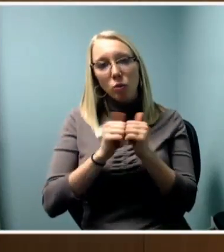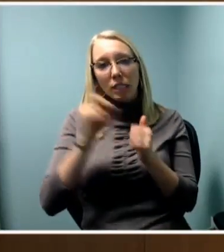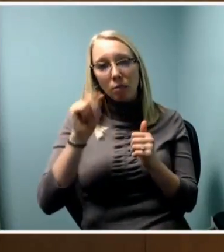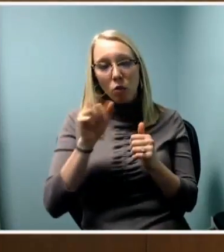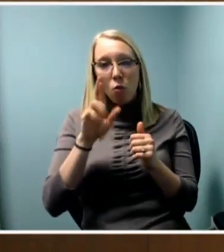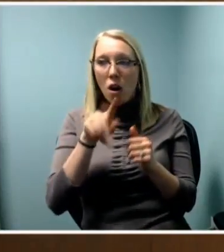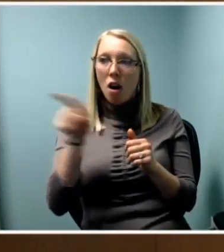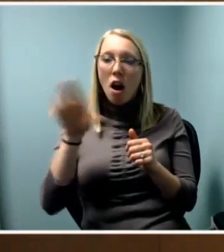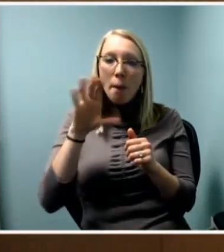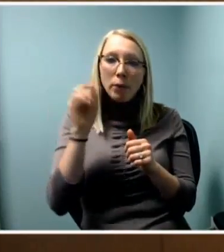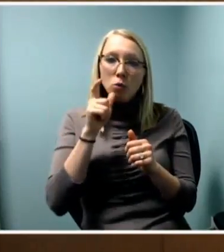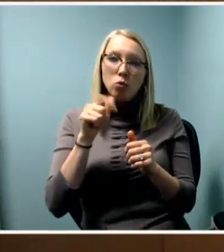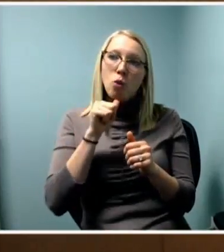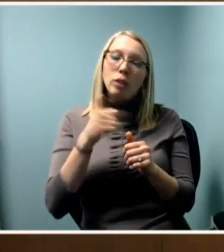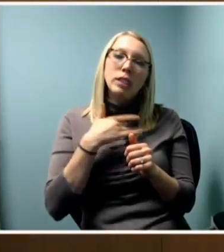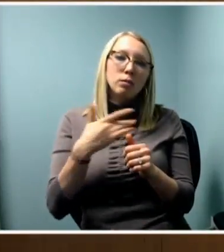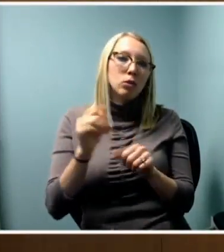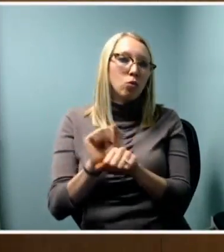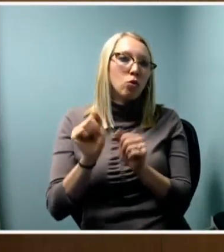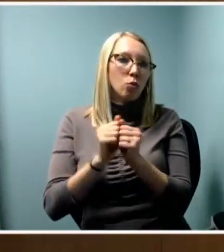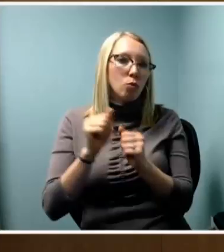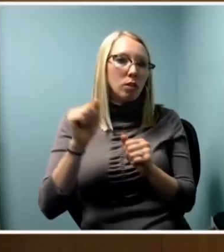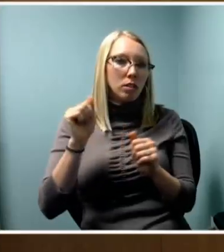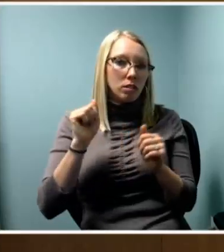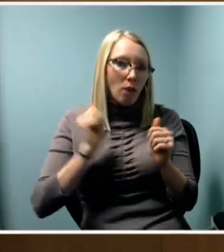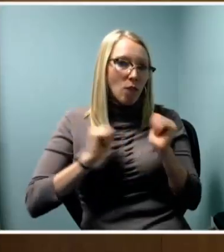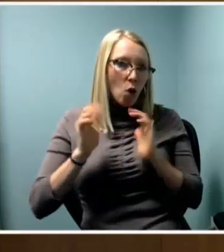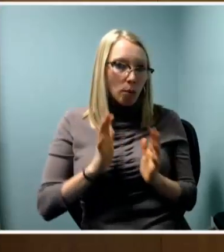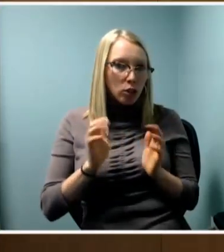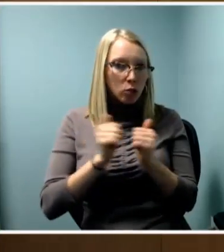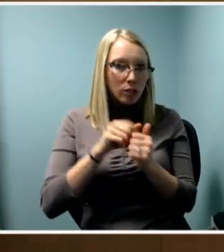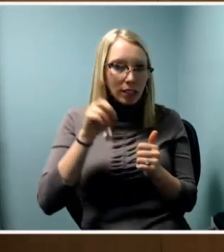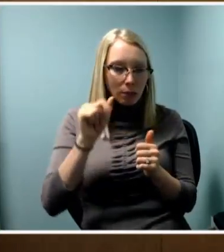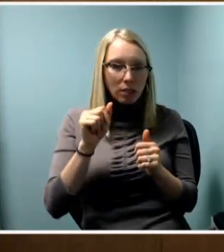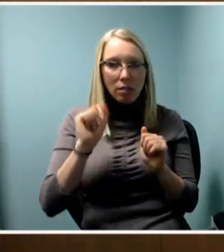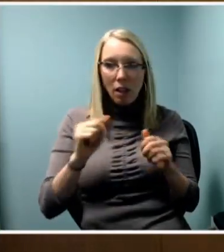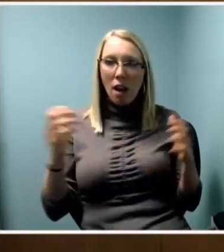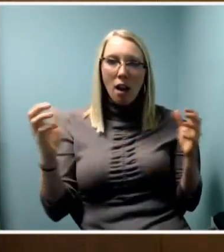with performers with disabilities can come together in better collaboration.